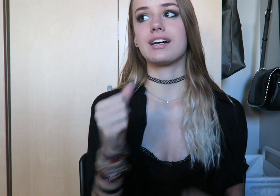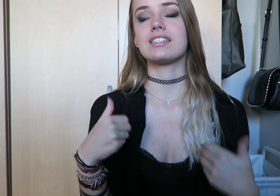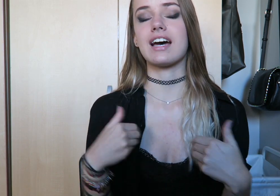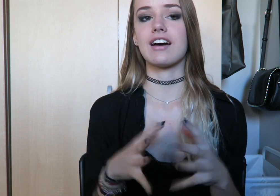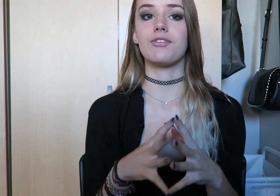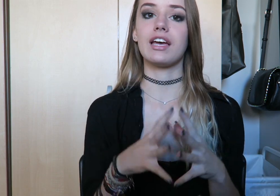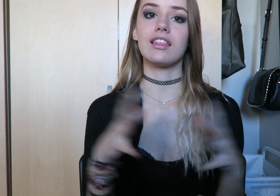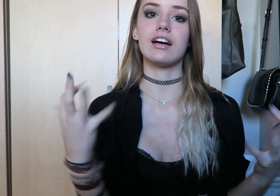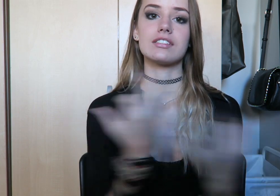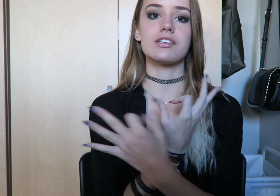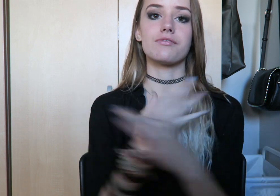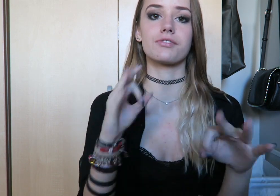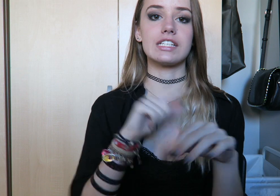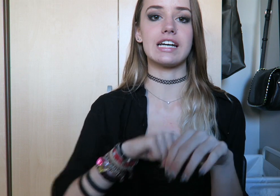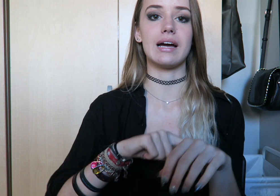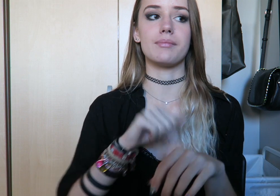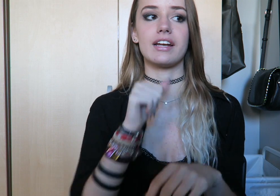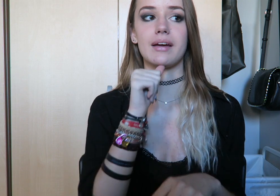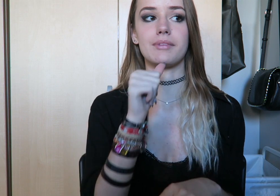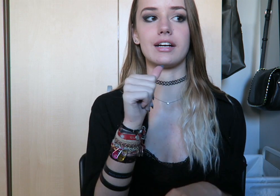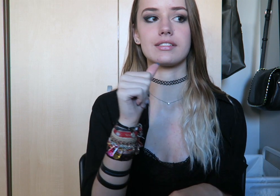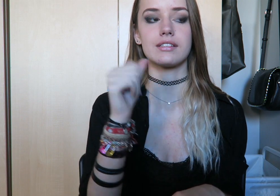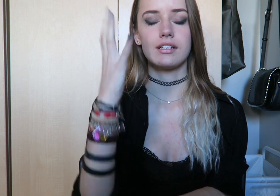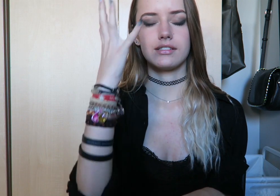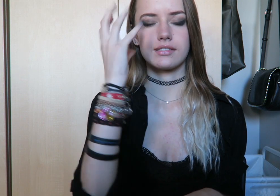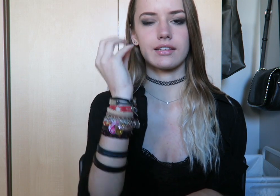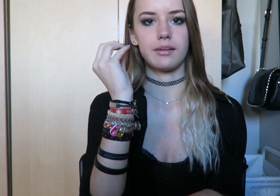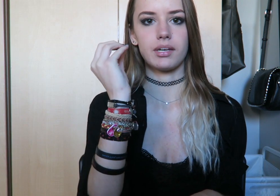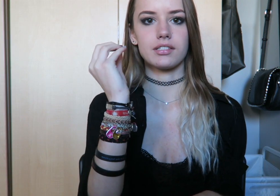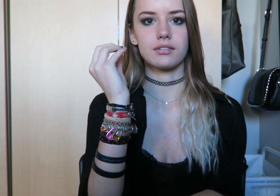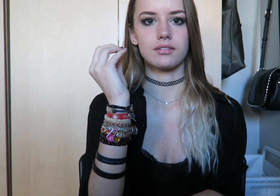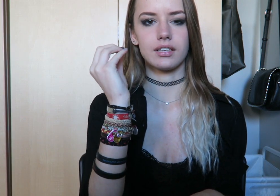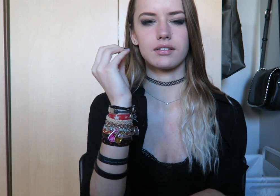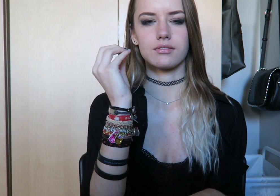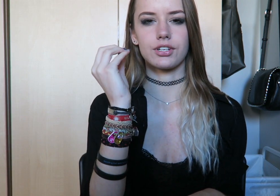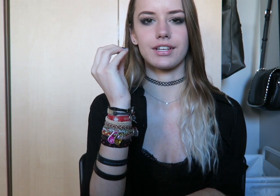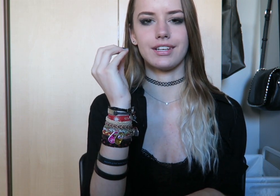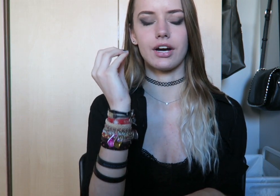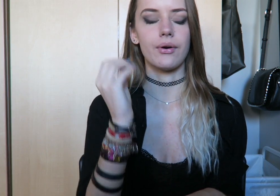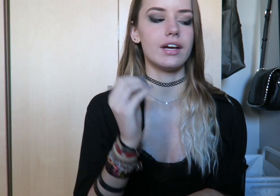I do not have a lot of free time, that I'm not sleeping, like during, you know,